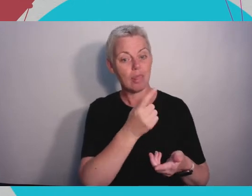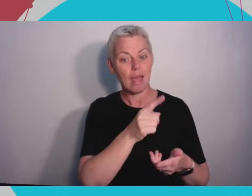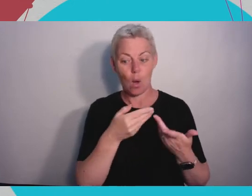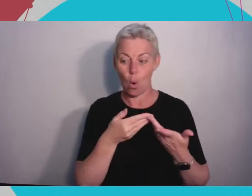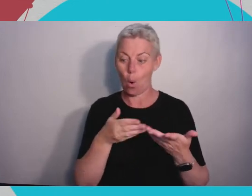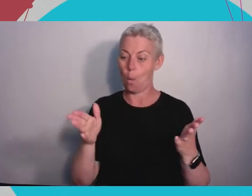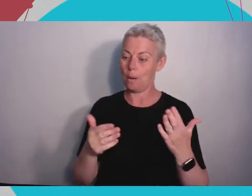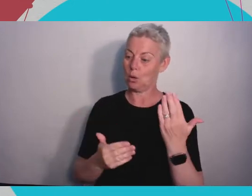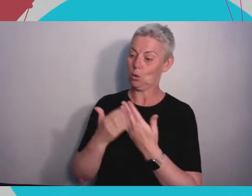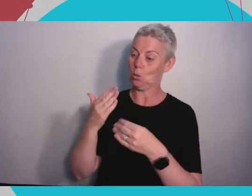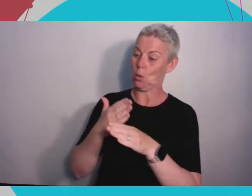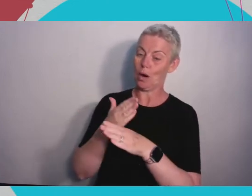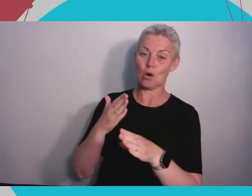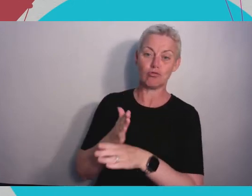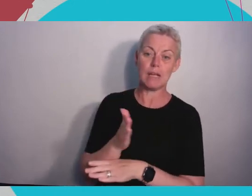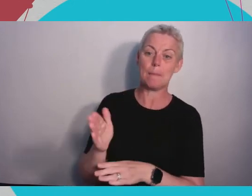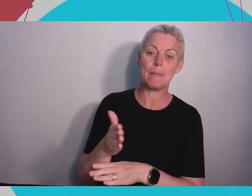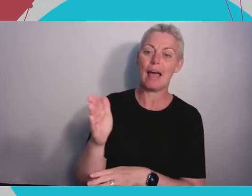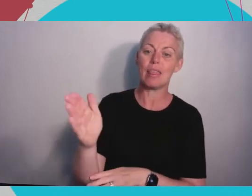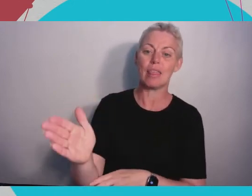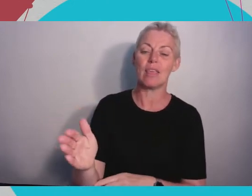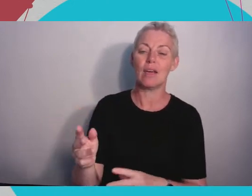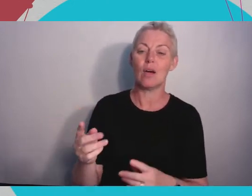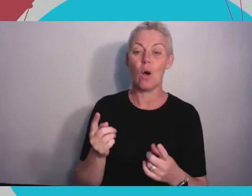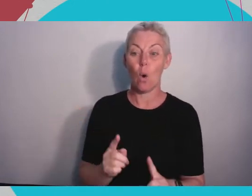and working out for yourself actually what you really enjoy and what you'd really like